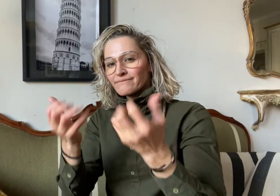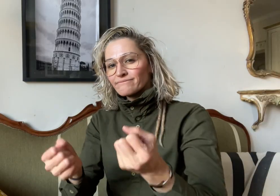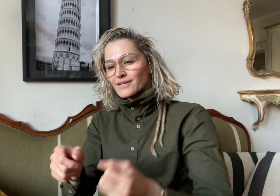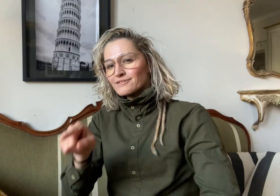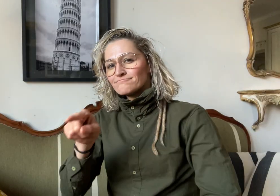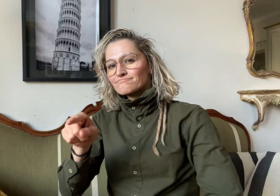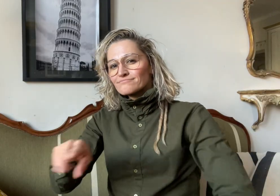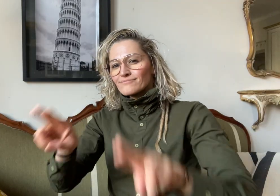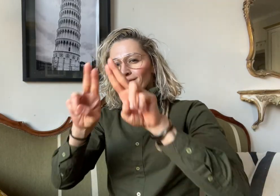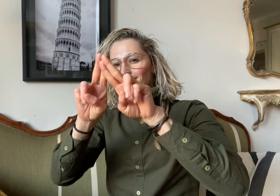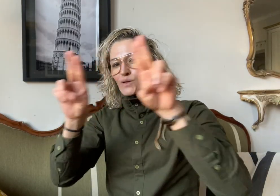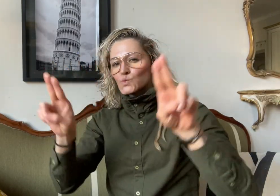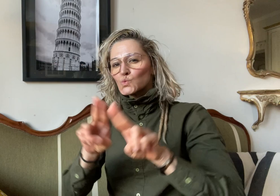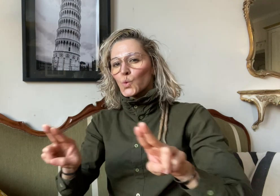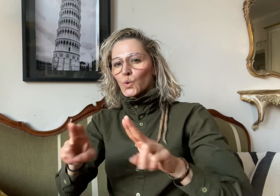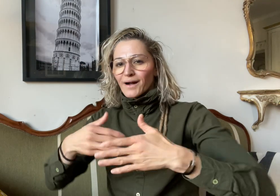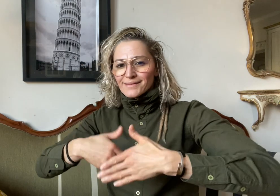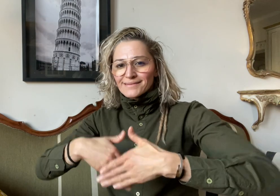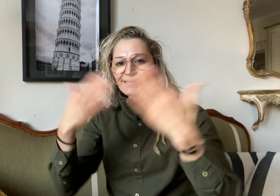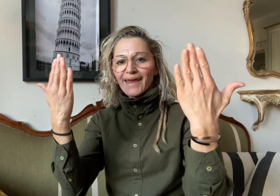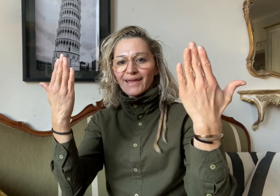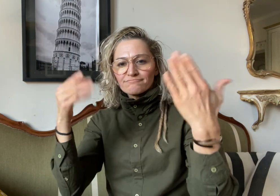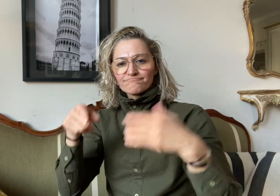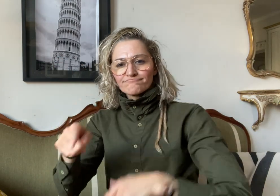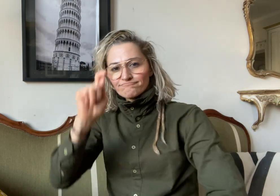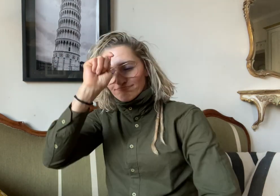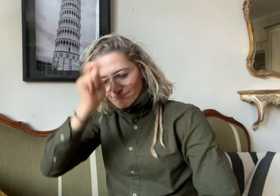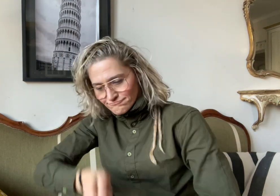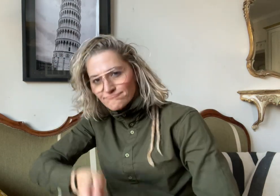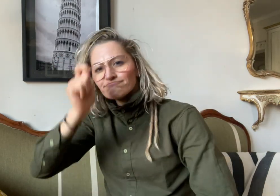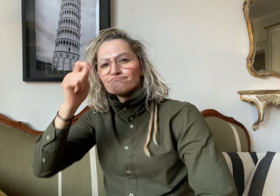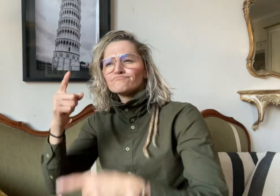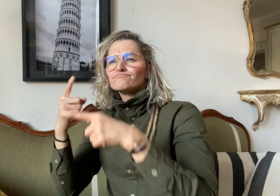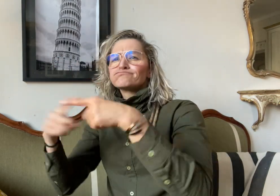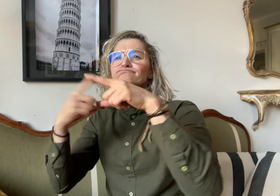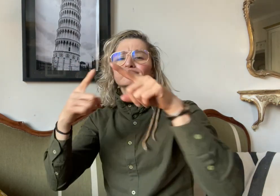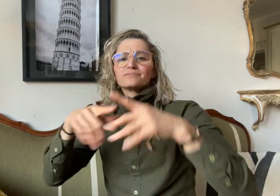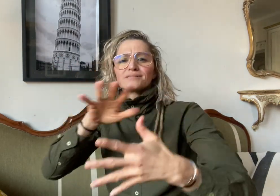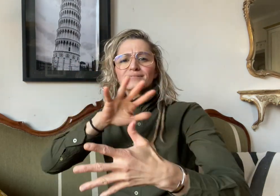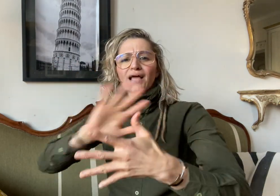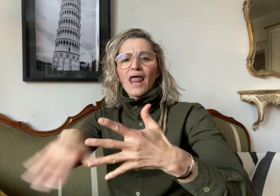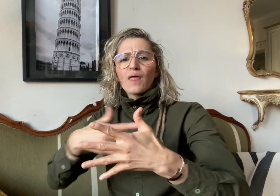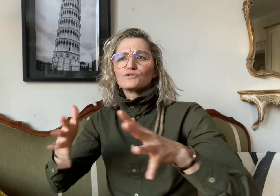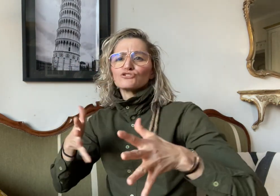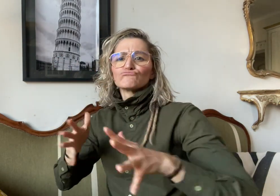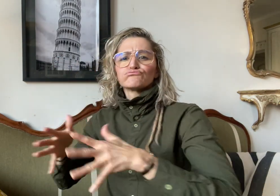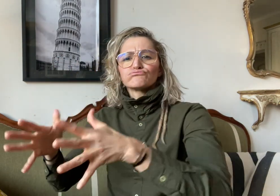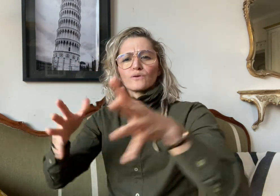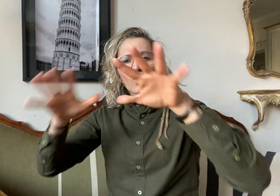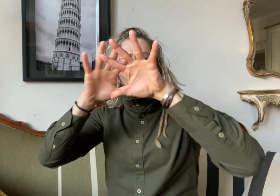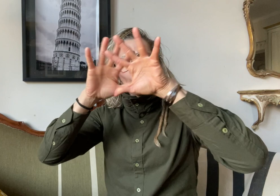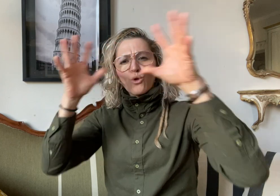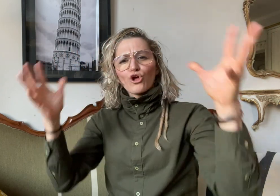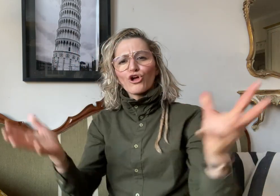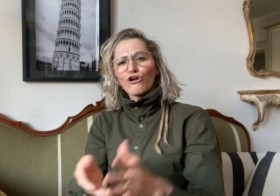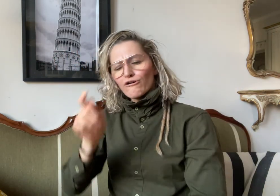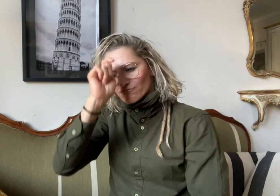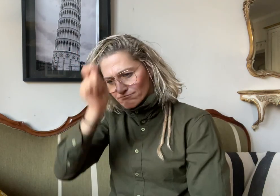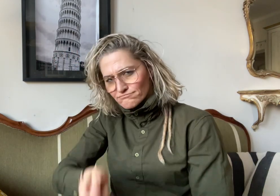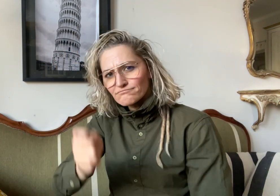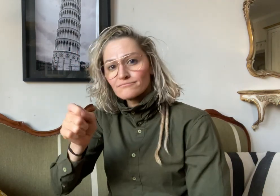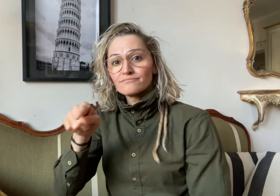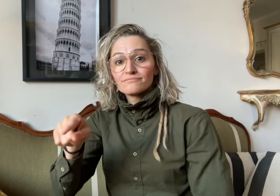On the International Day of Sign Languages in September 2022,